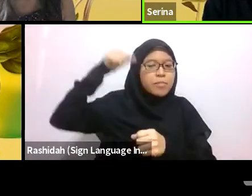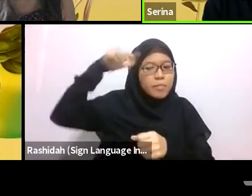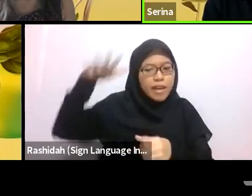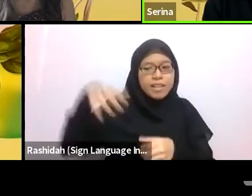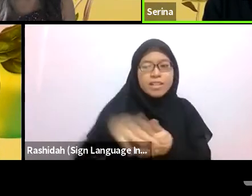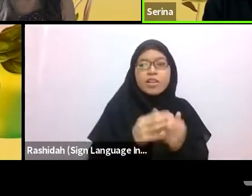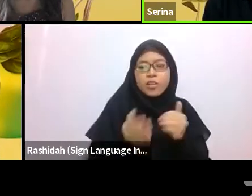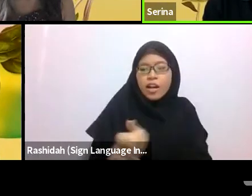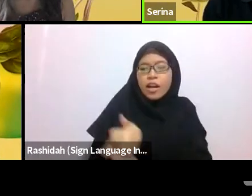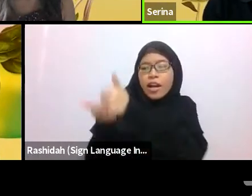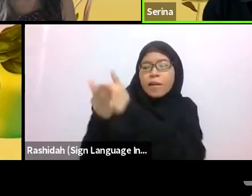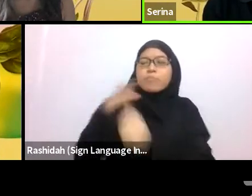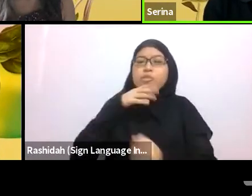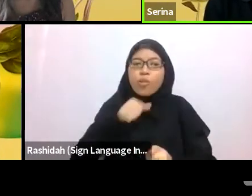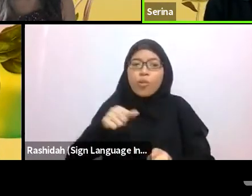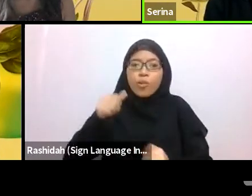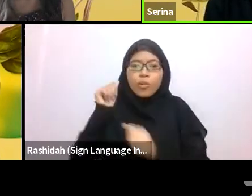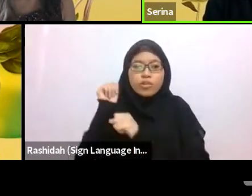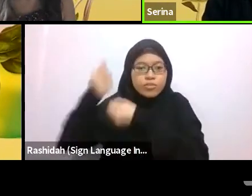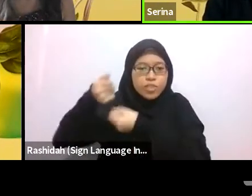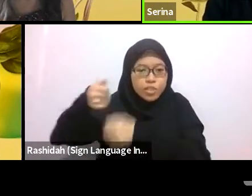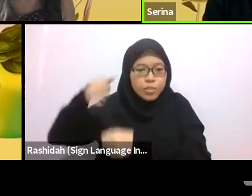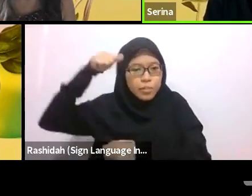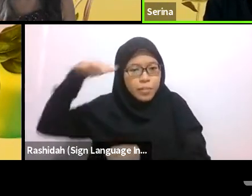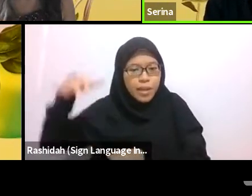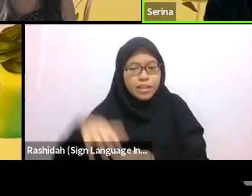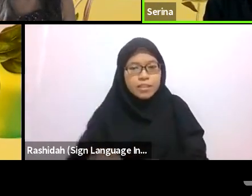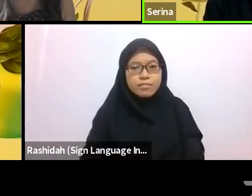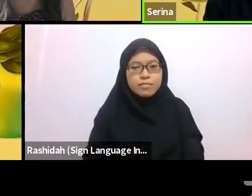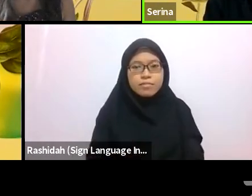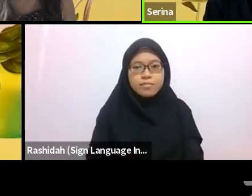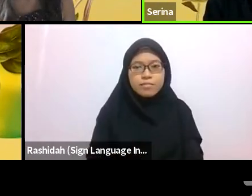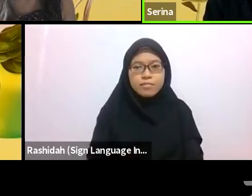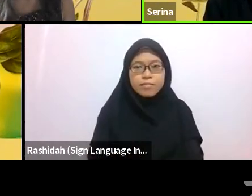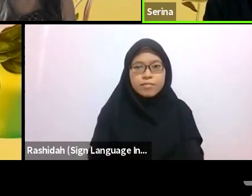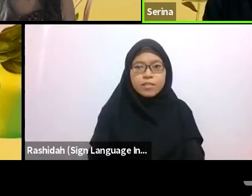The boys have been integral in this effort, initially heading out to sea themselves to learn the trade,